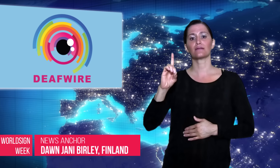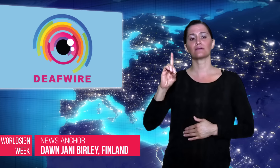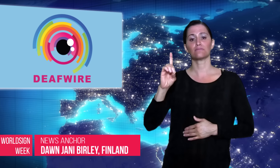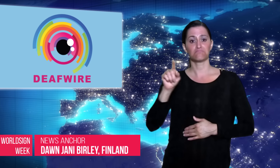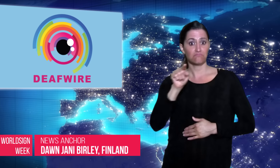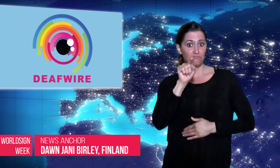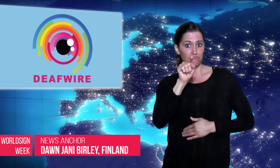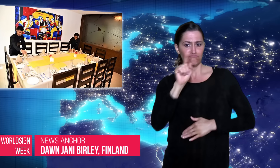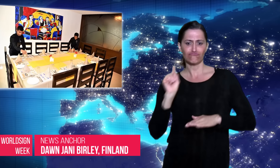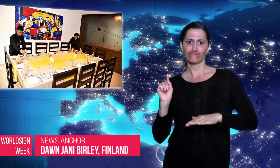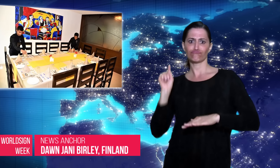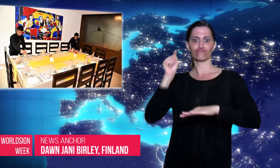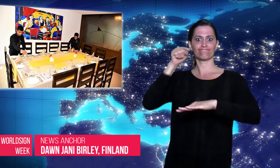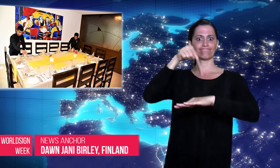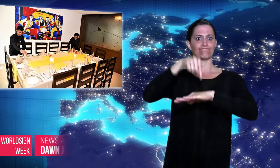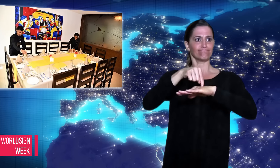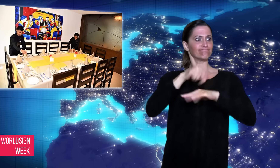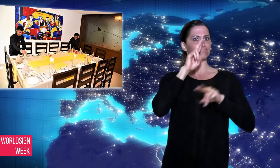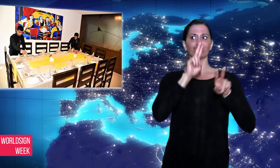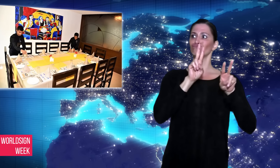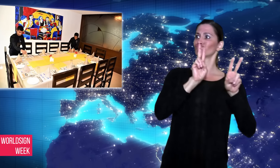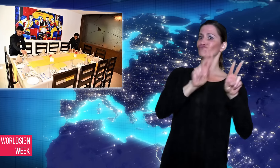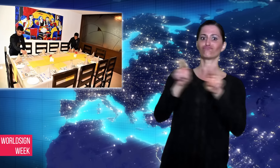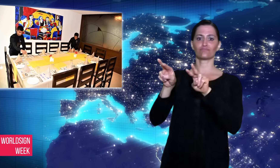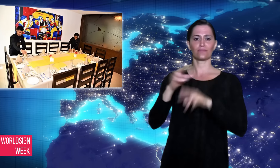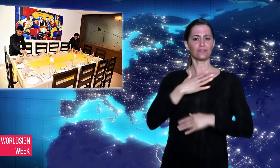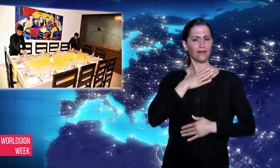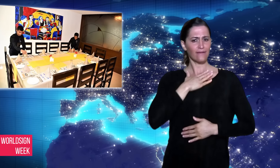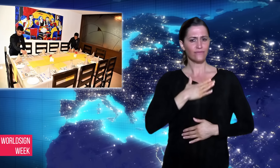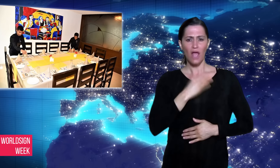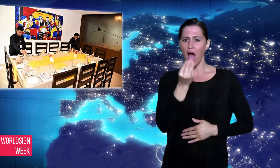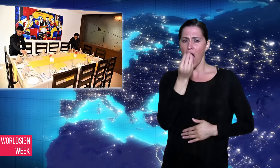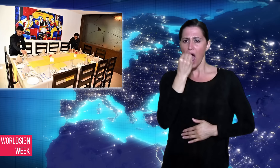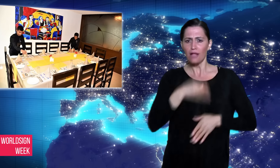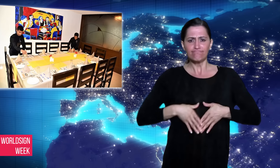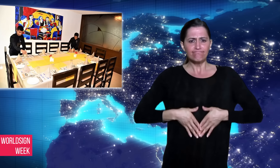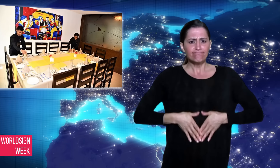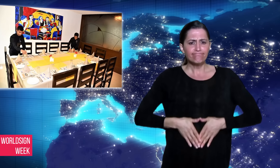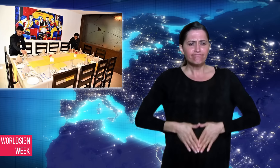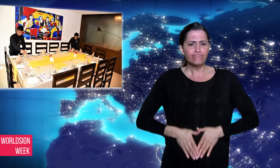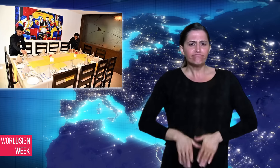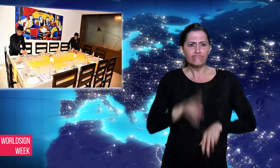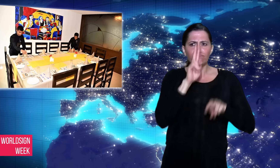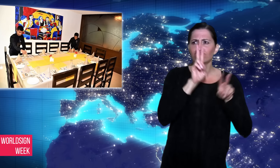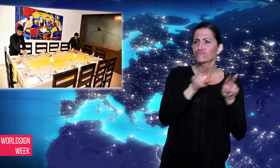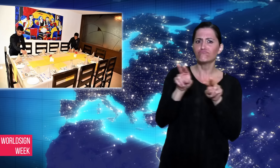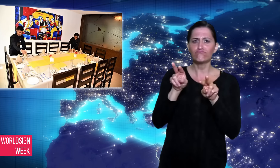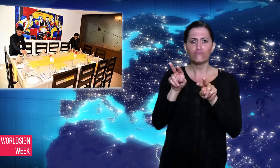Southern India looking for a place to